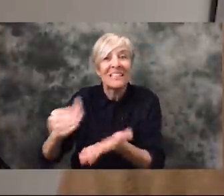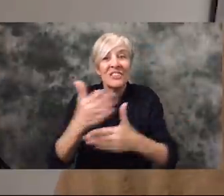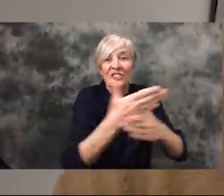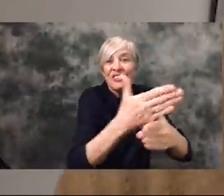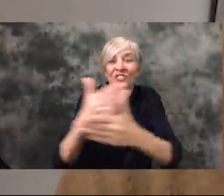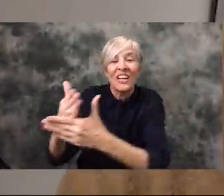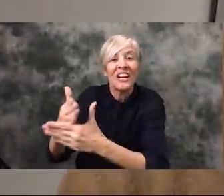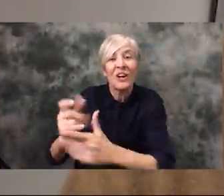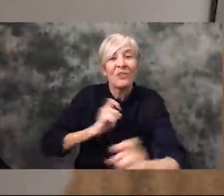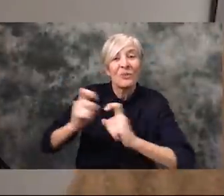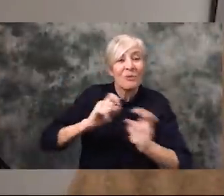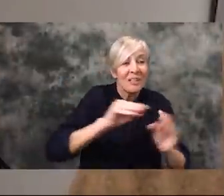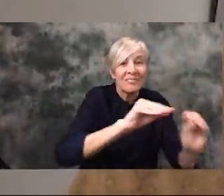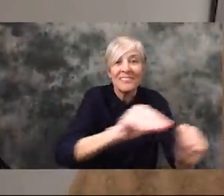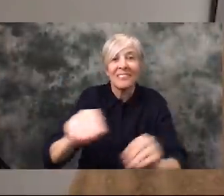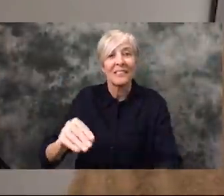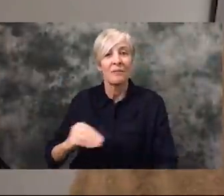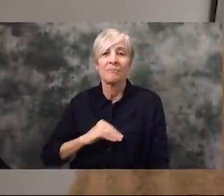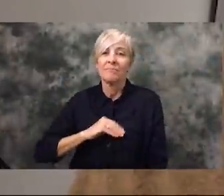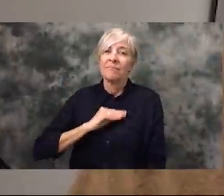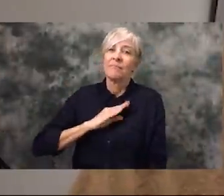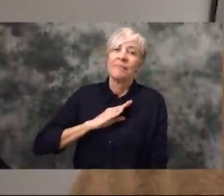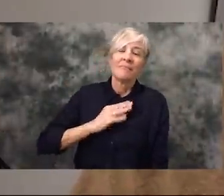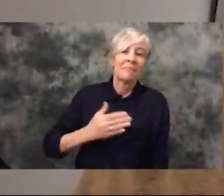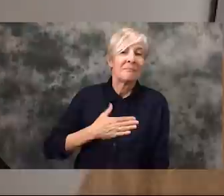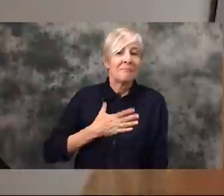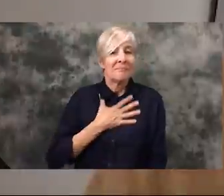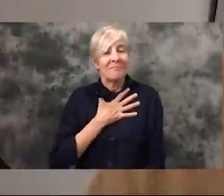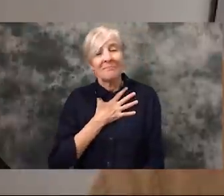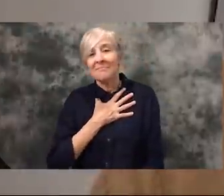heartwarming to see that these these employers and these larger restaurant